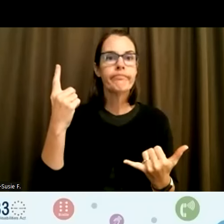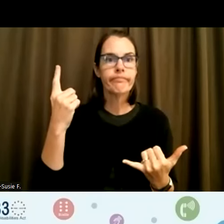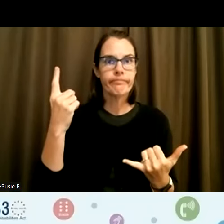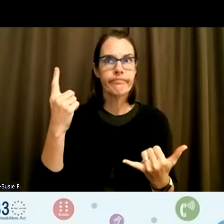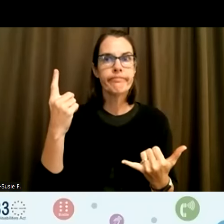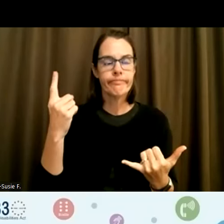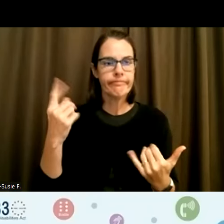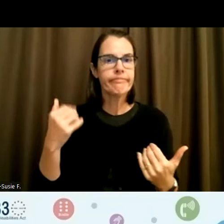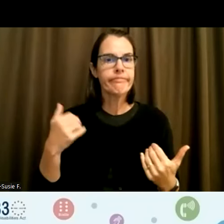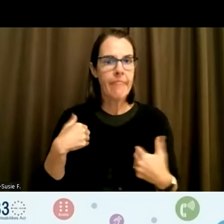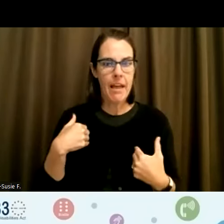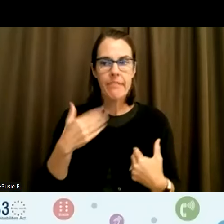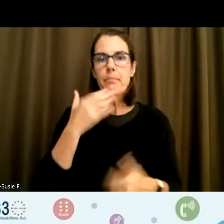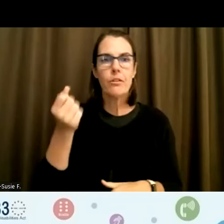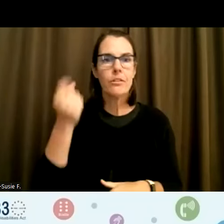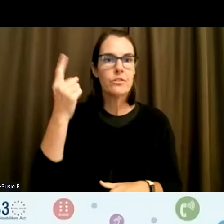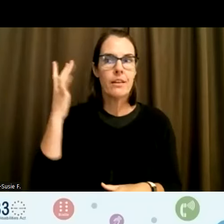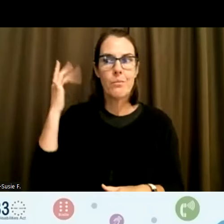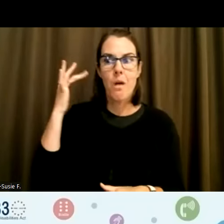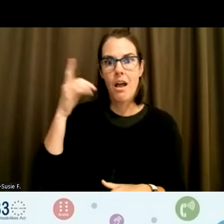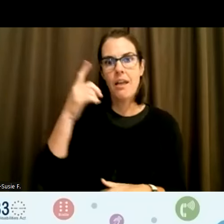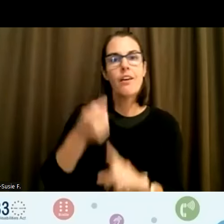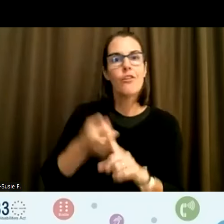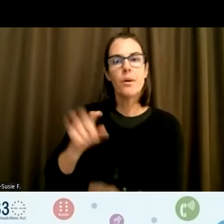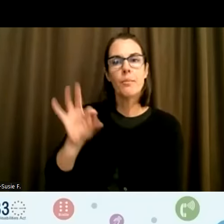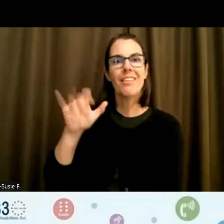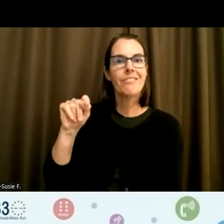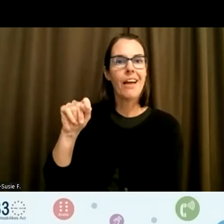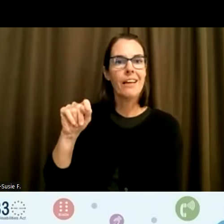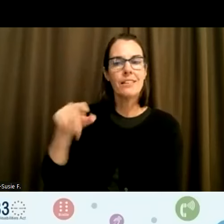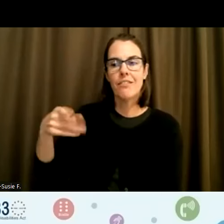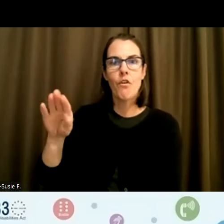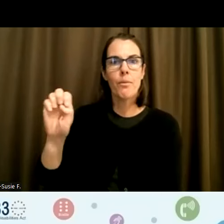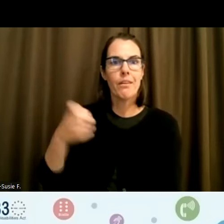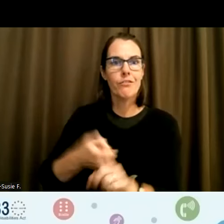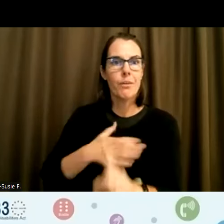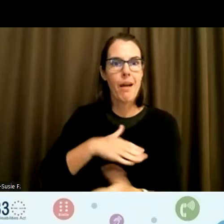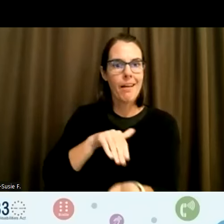that came with my doctors. The understanding that the BMI or